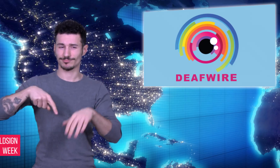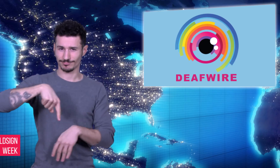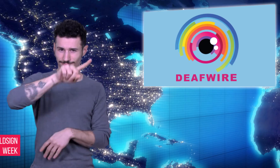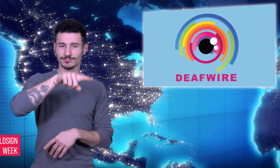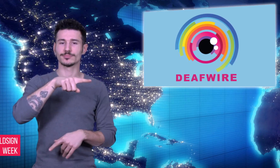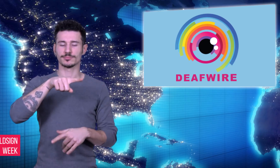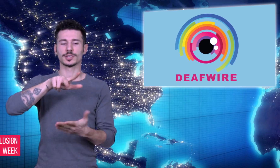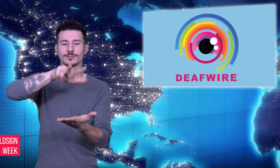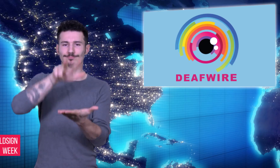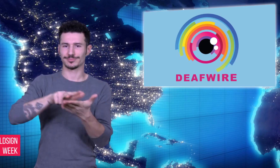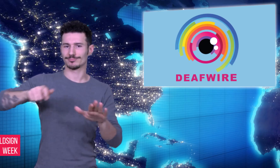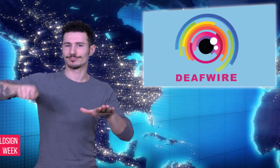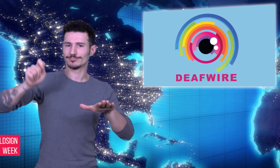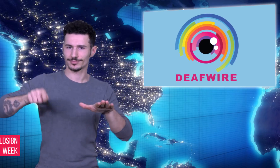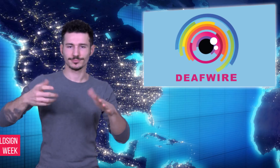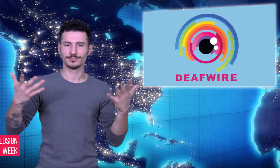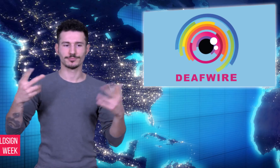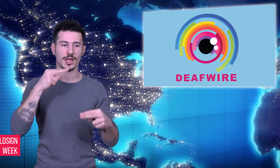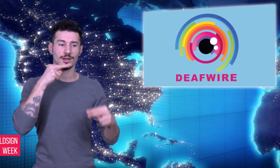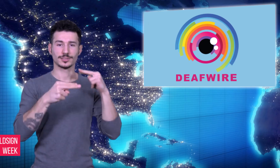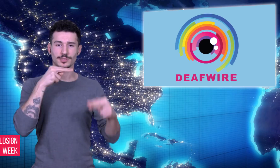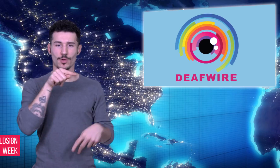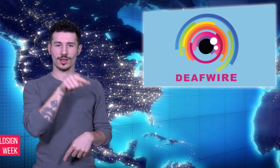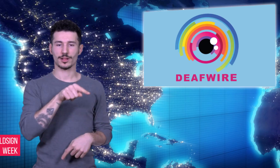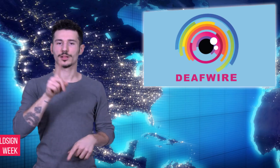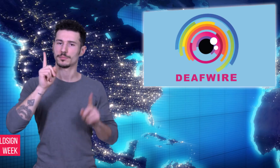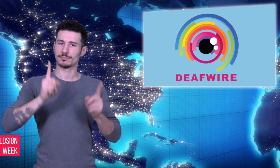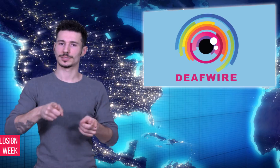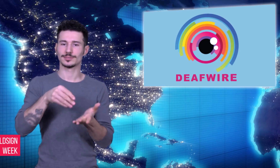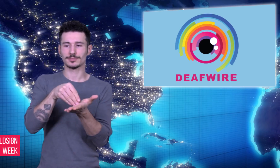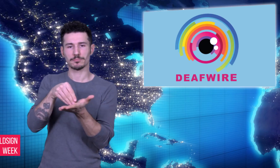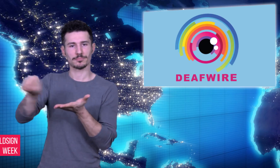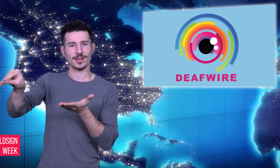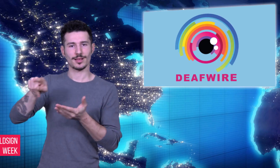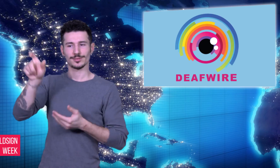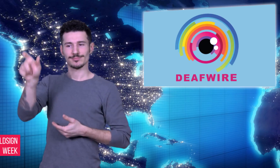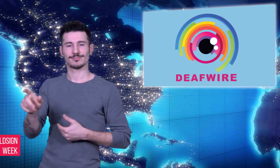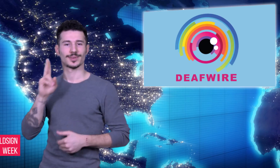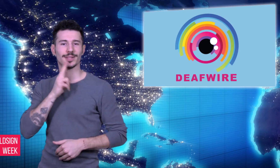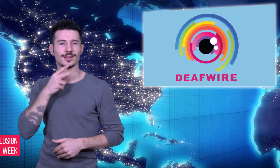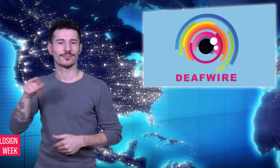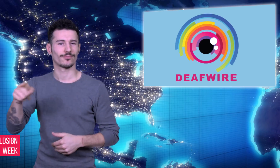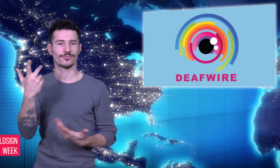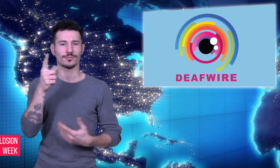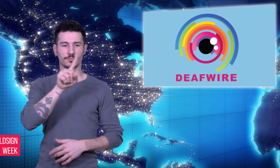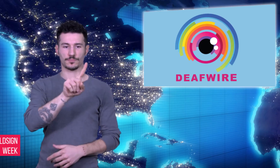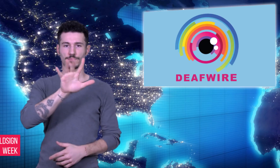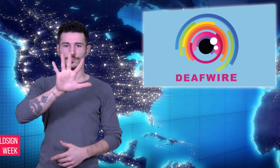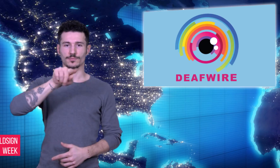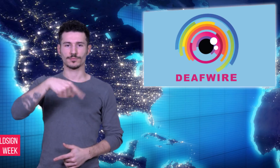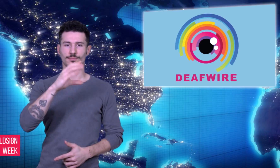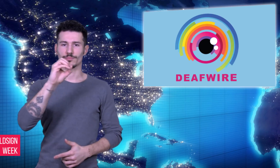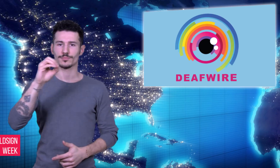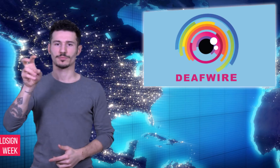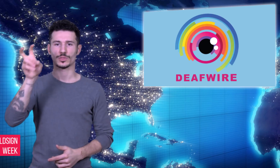the restaurant chain would pay Oleg $15,000 USD in back pay, and show